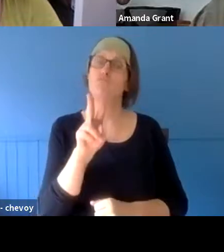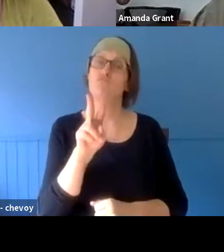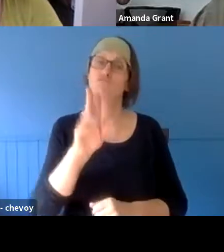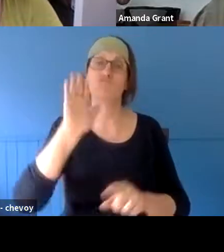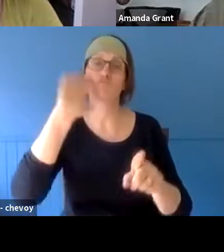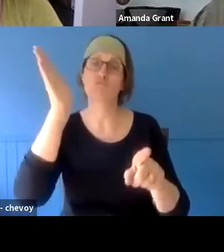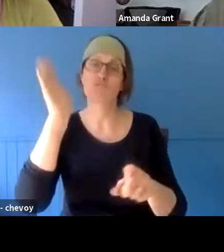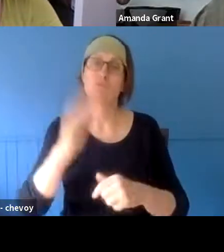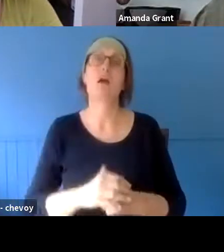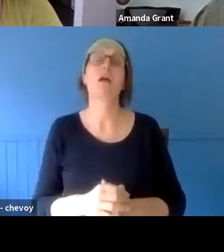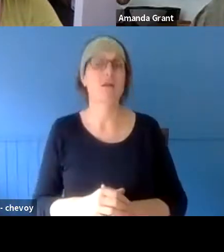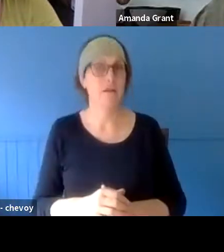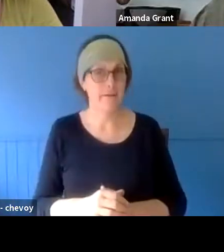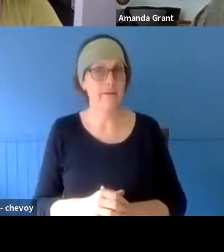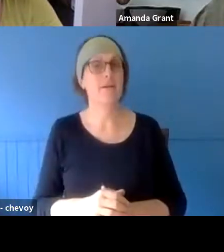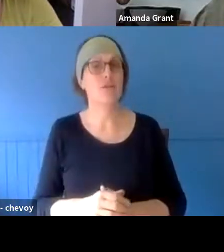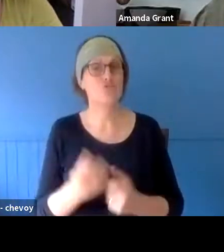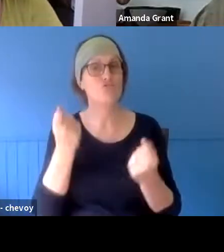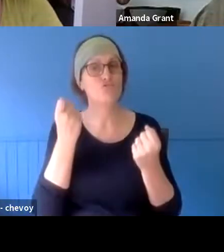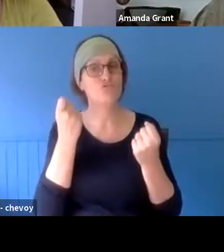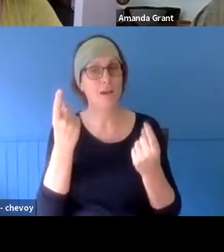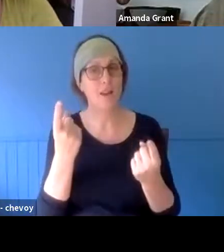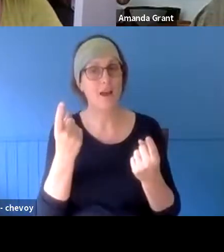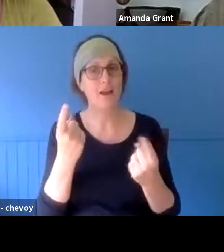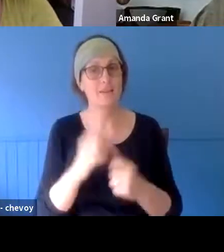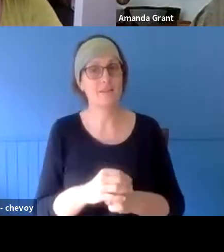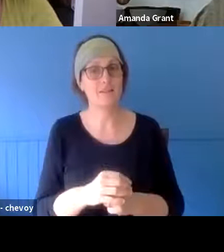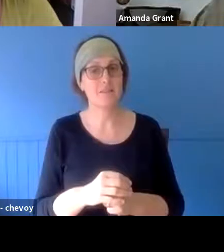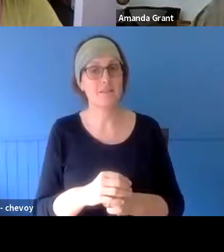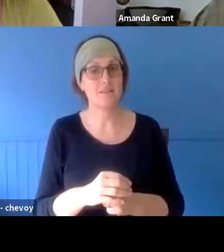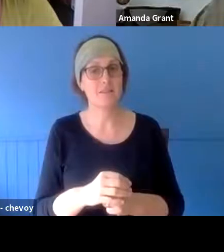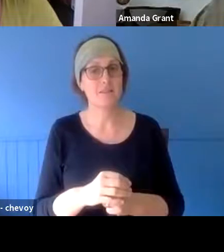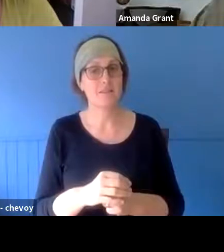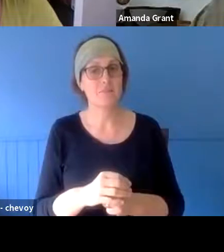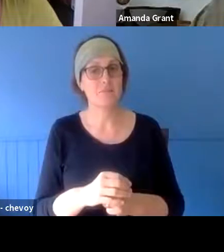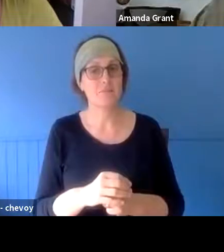been doing was actually worthwhile. And that we really had to press on.